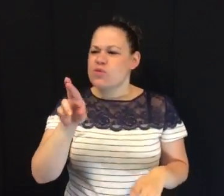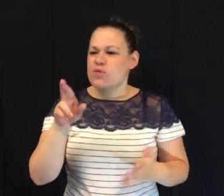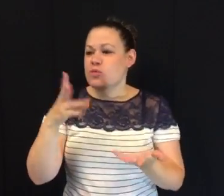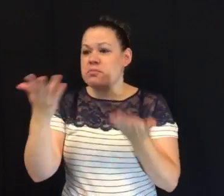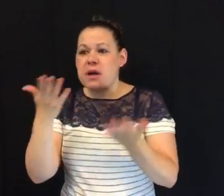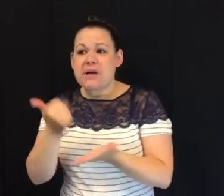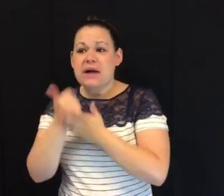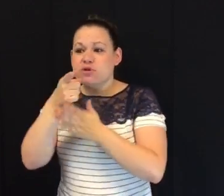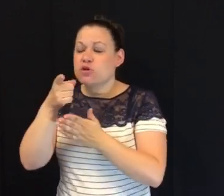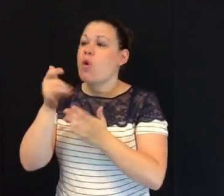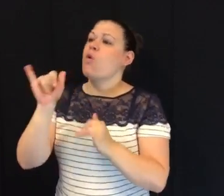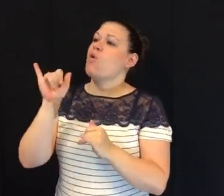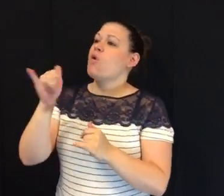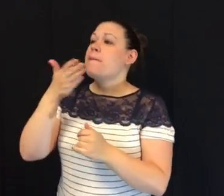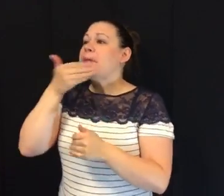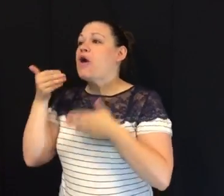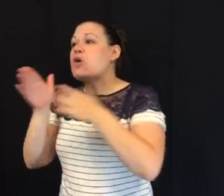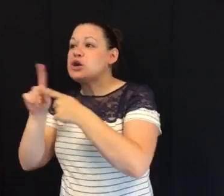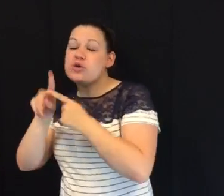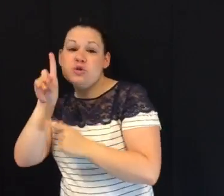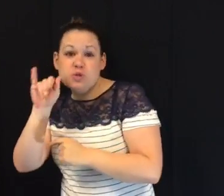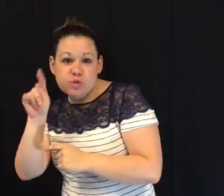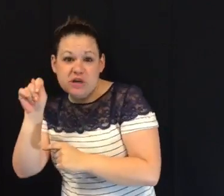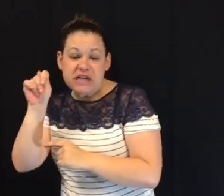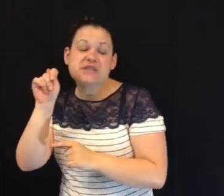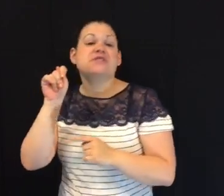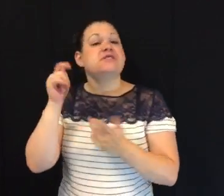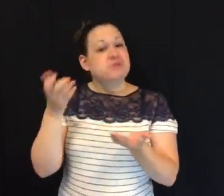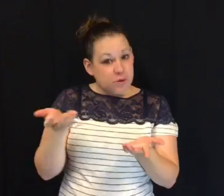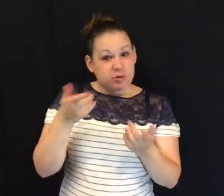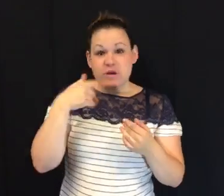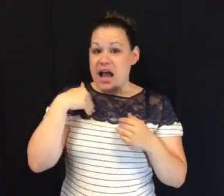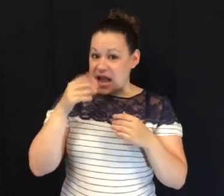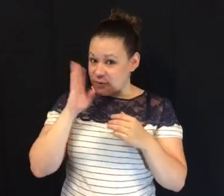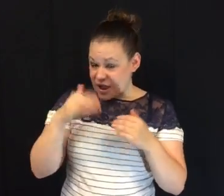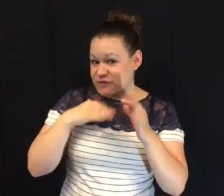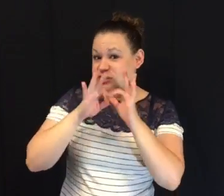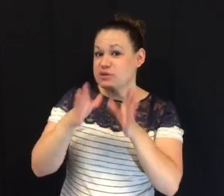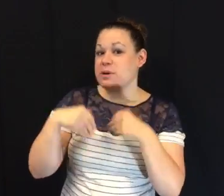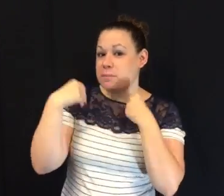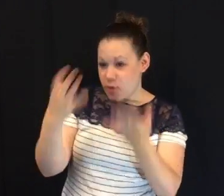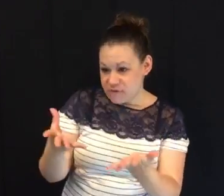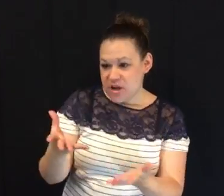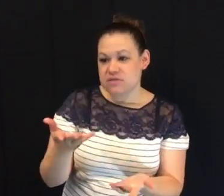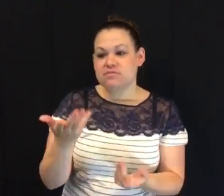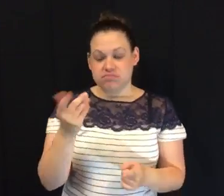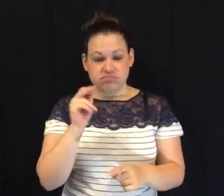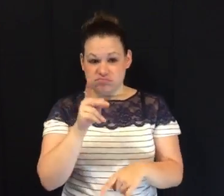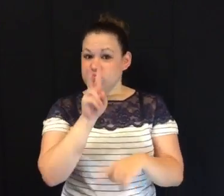or maybe you want to look at a better way to format your resume. Interpreters will be provided for this workshop.